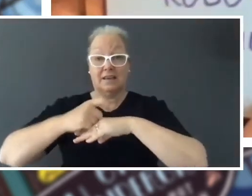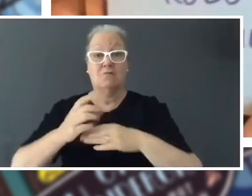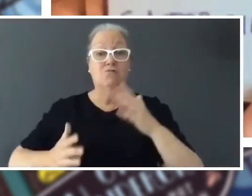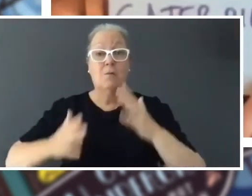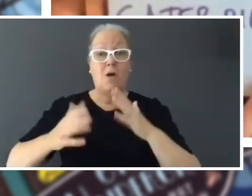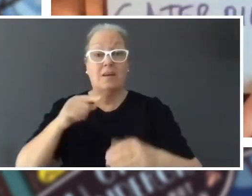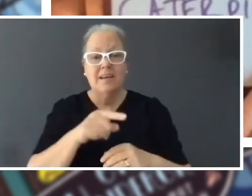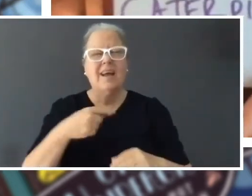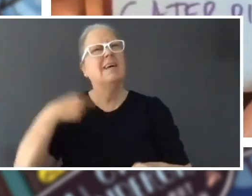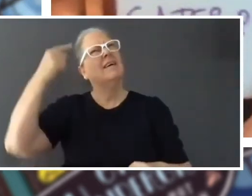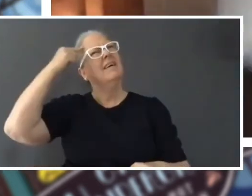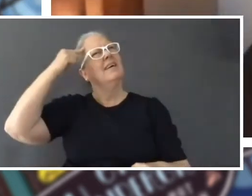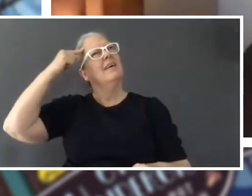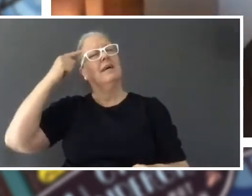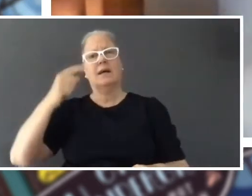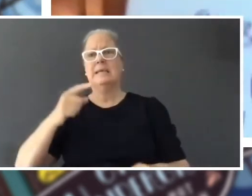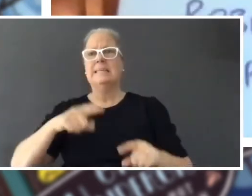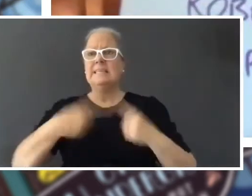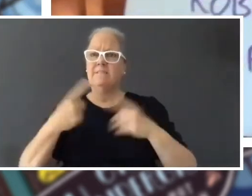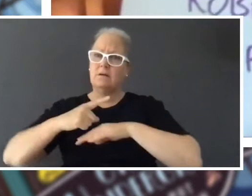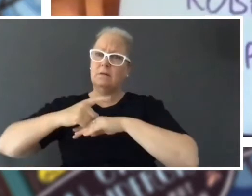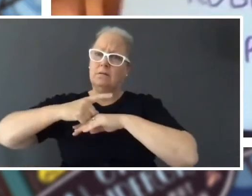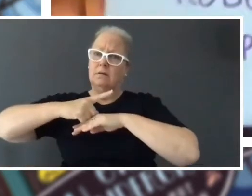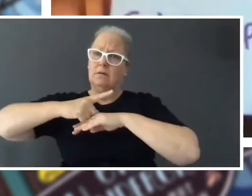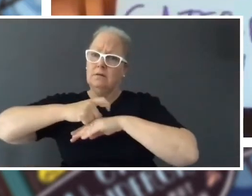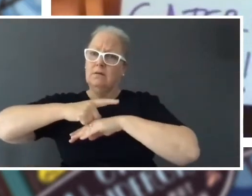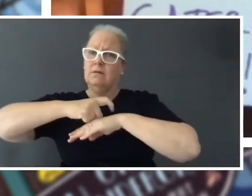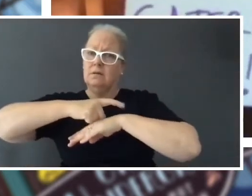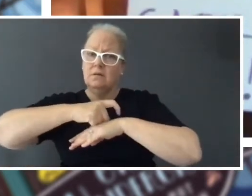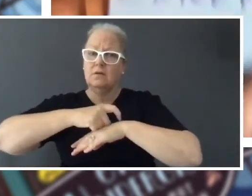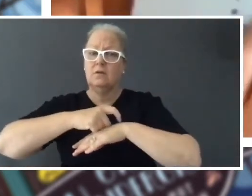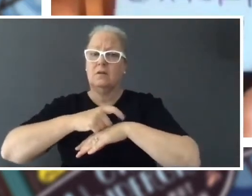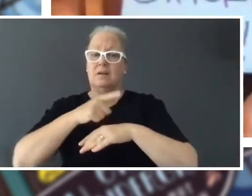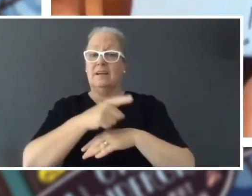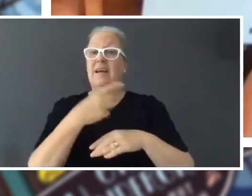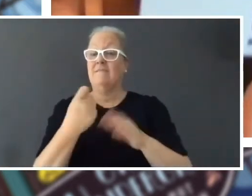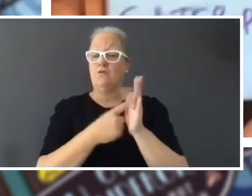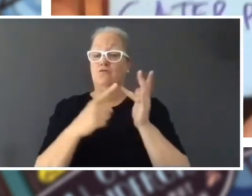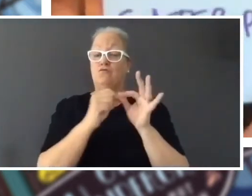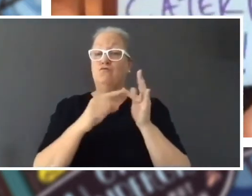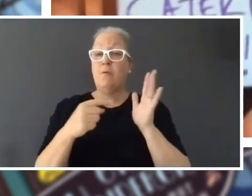there was a robot caterpillar'. So, I just made one of my characters have a robot caterpillar and it became one of the most important things in the whole